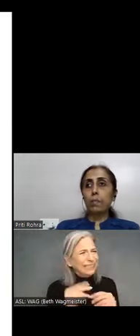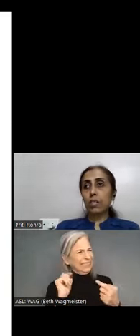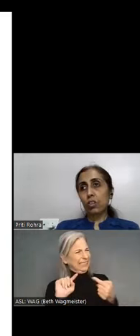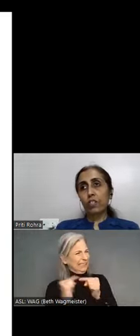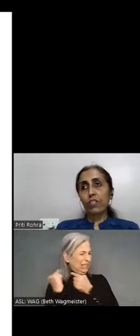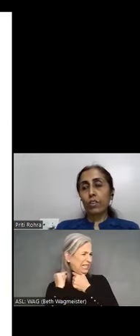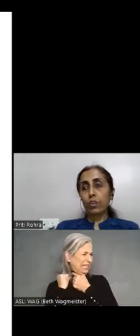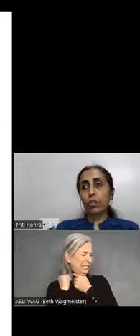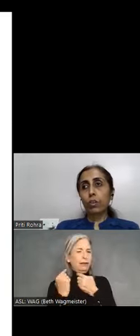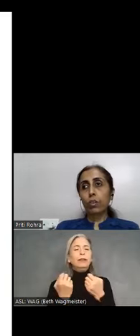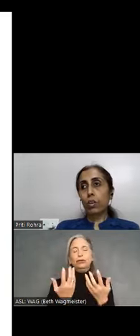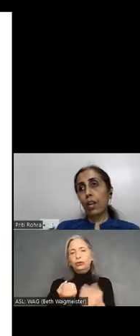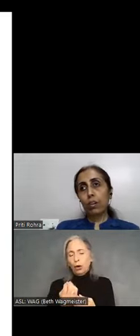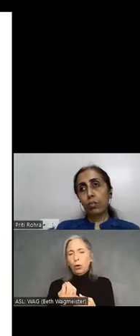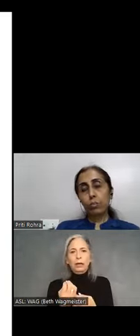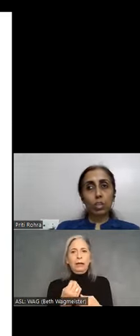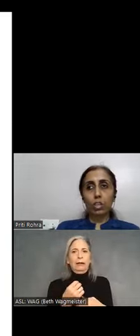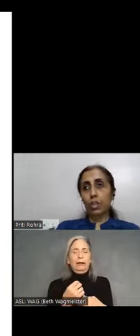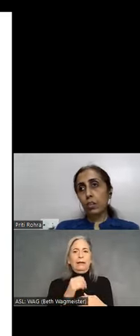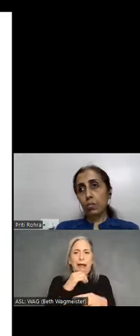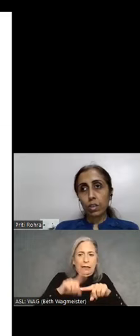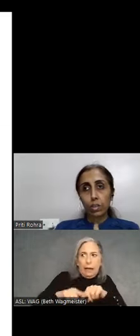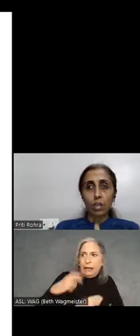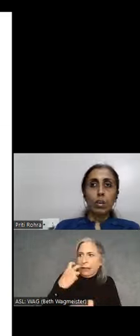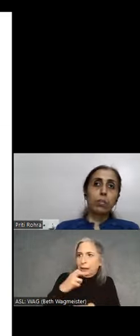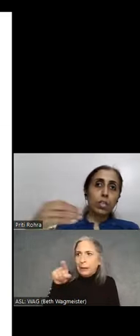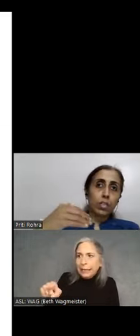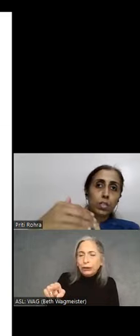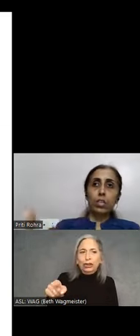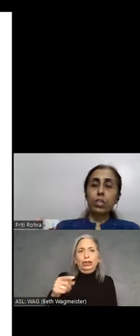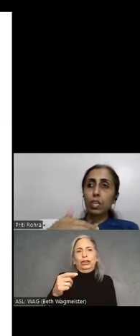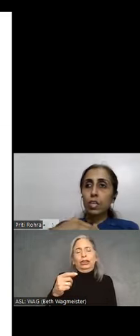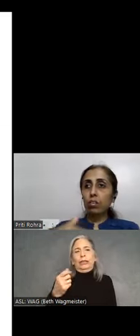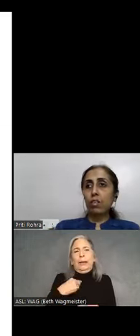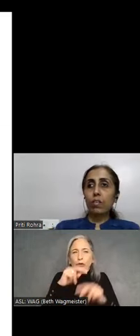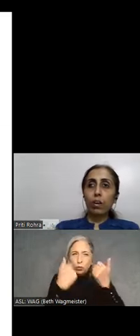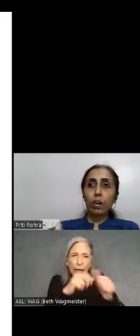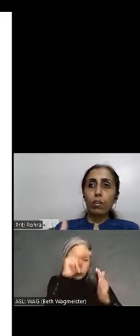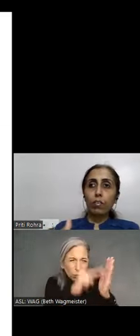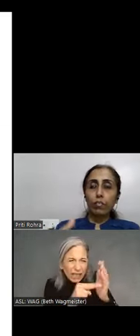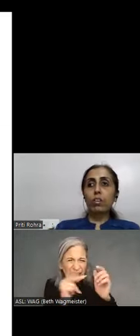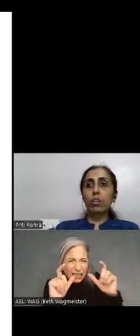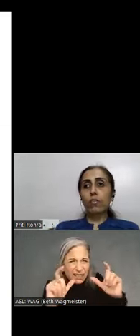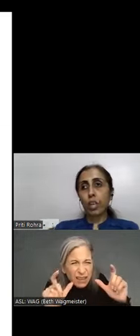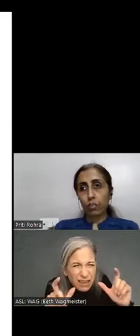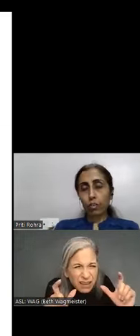instead of not relying on speech and trying to read it. Because the screen is further away from